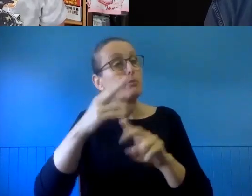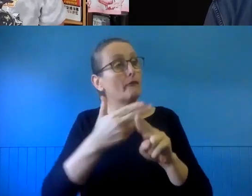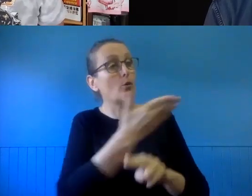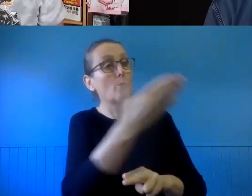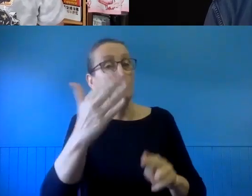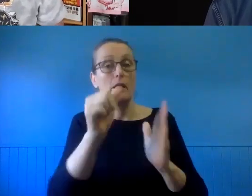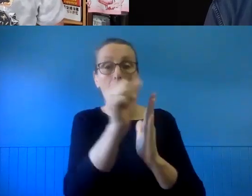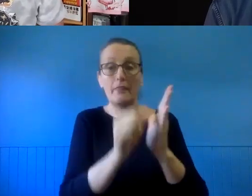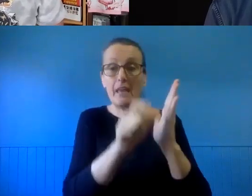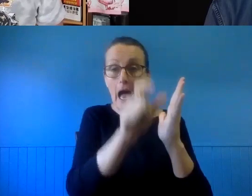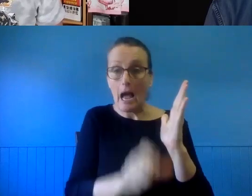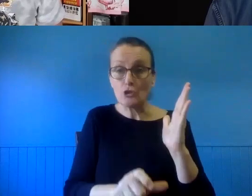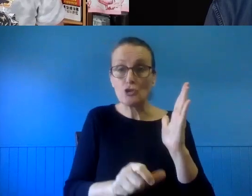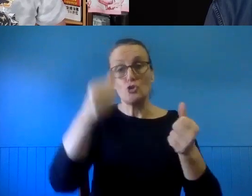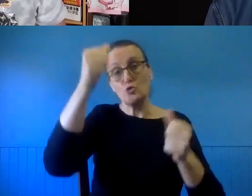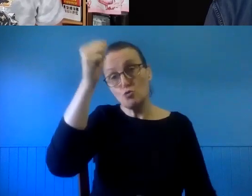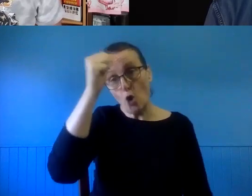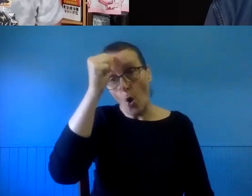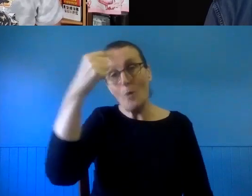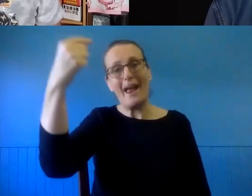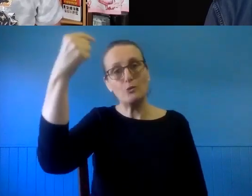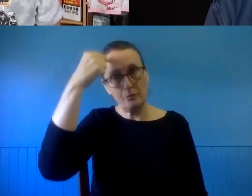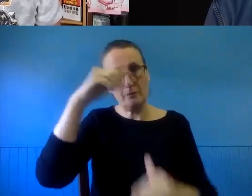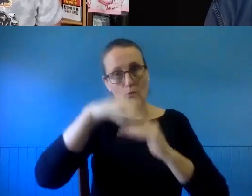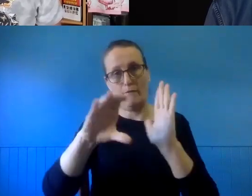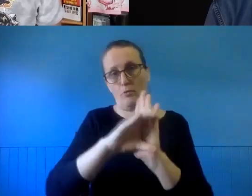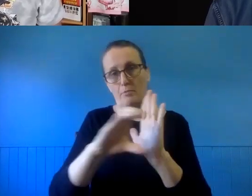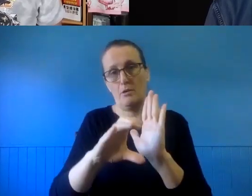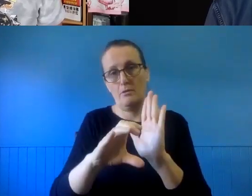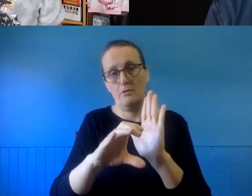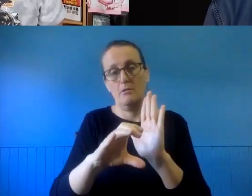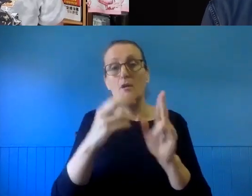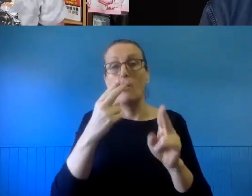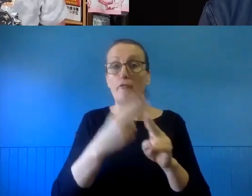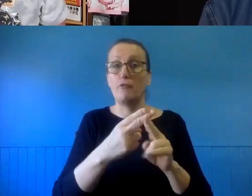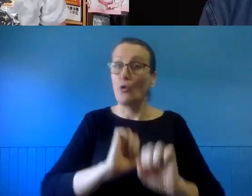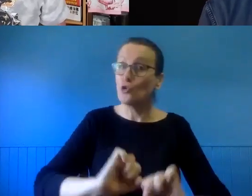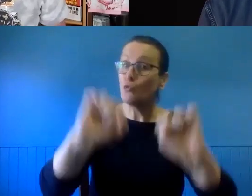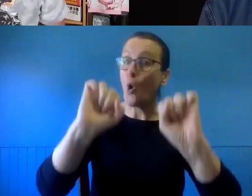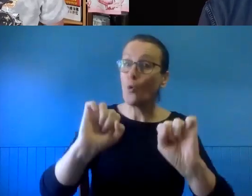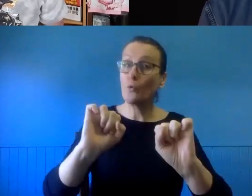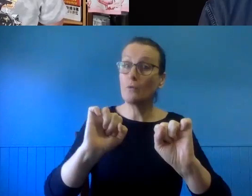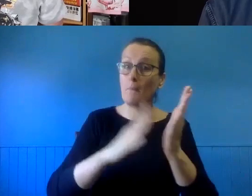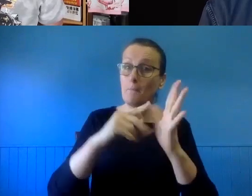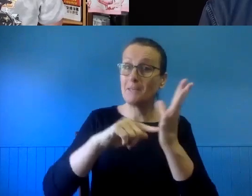think about copyright in their work, both if relation to the management and protection of their own material, but also in relation to